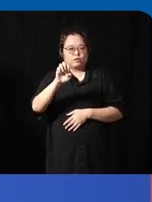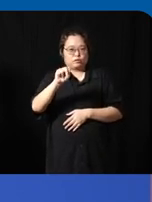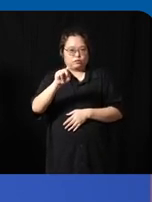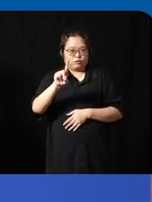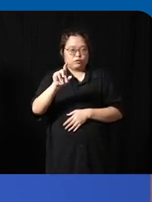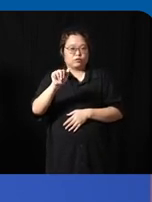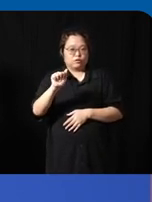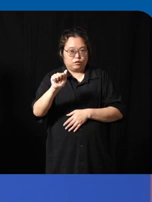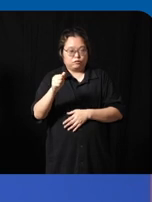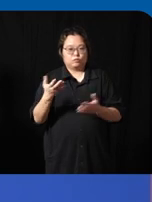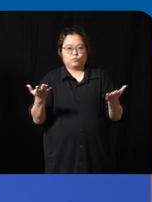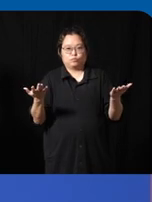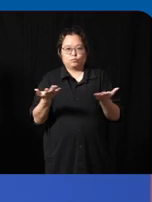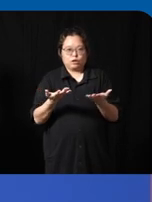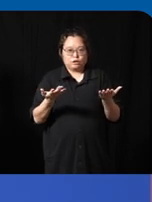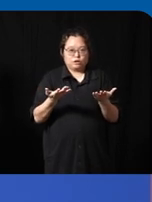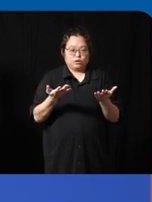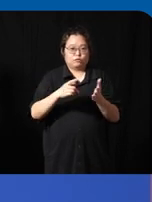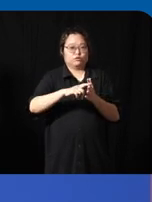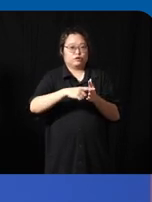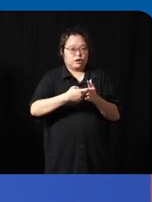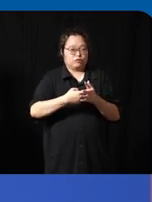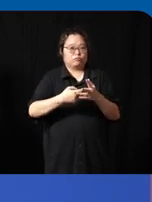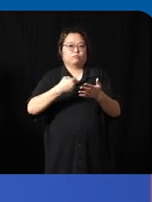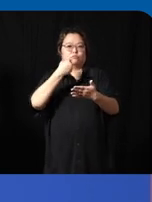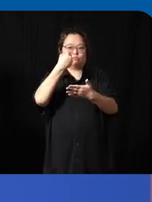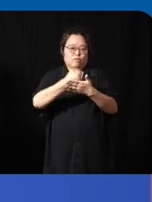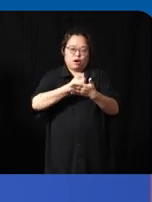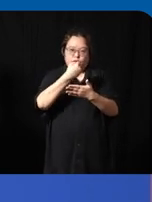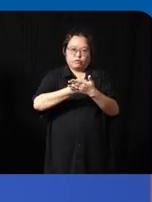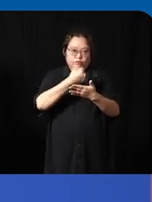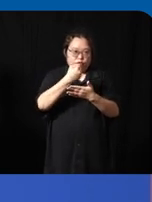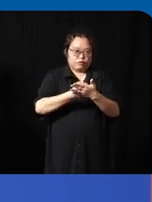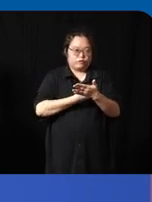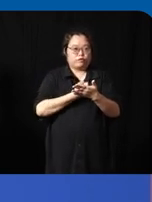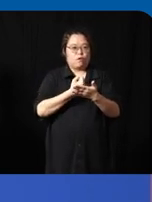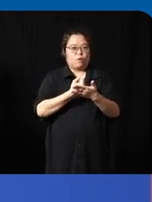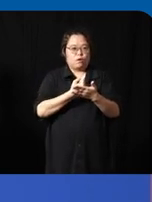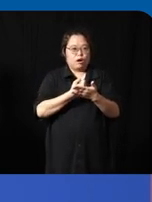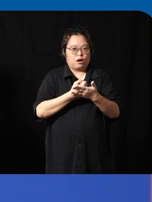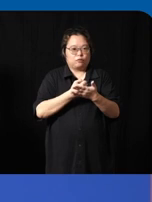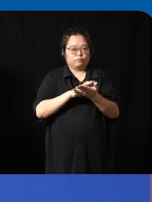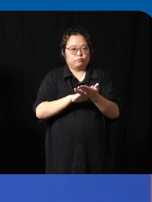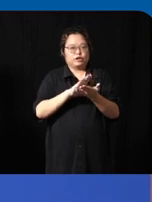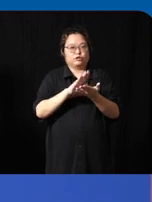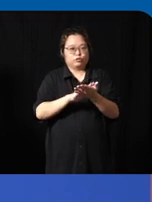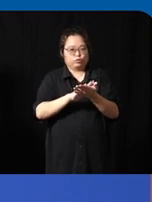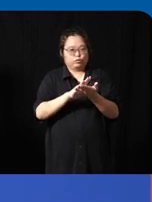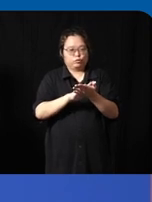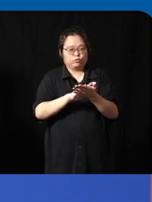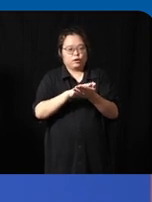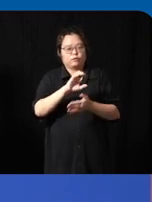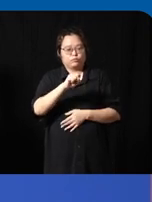to initiate and to advocate for a lot more scholarship and a lot more um perspectives